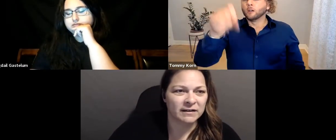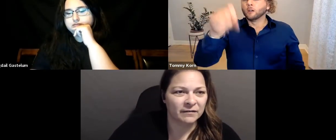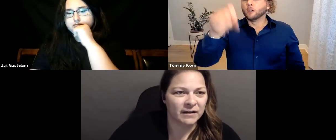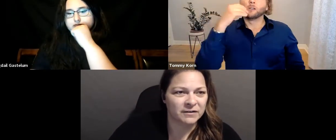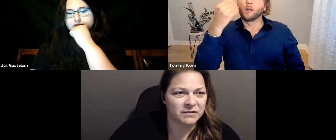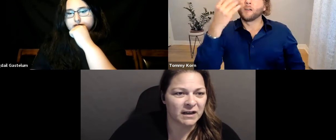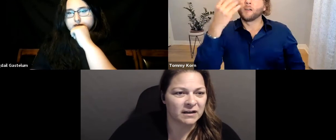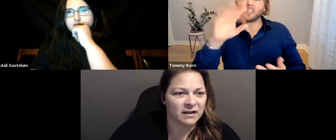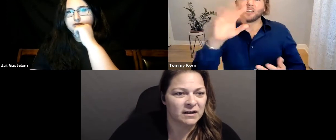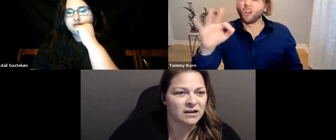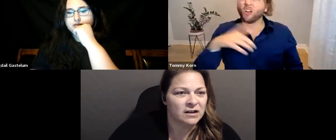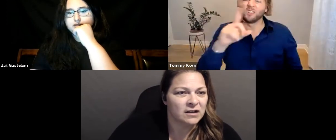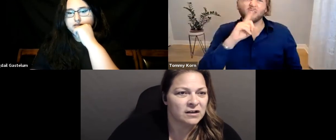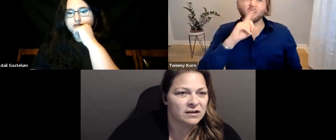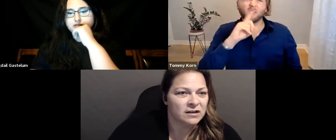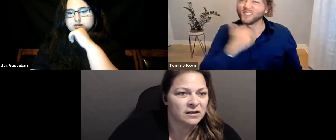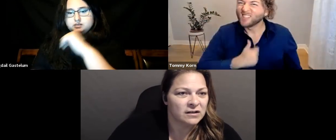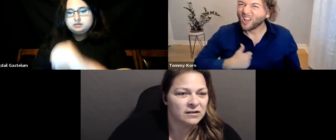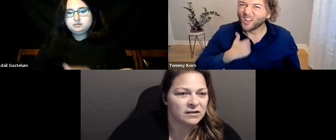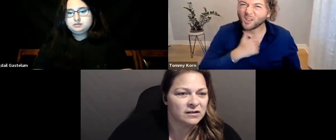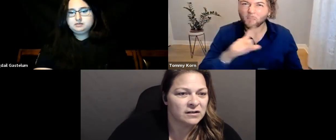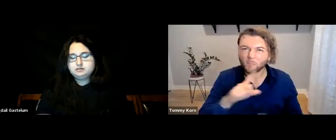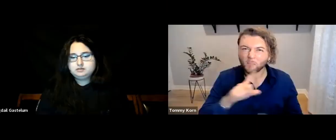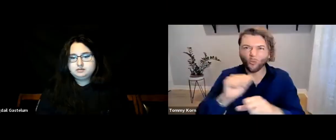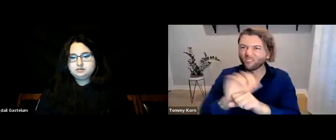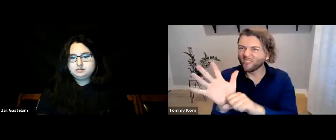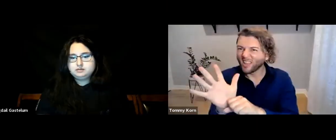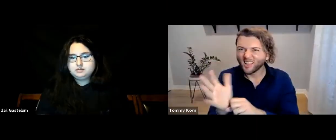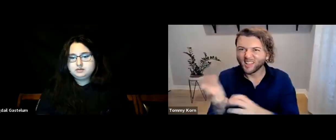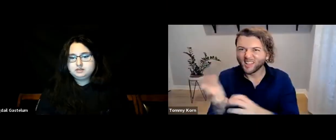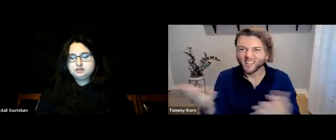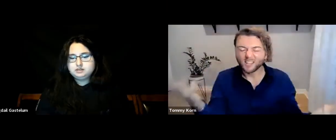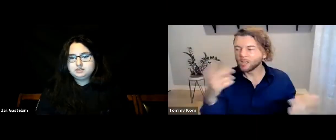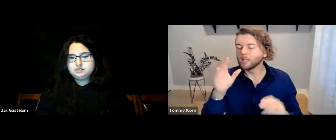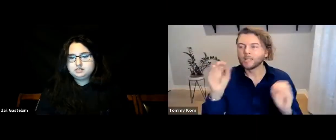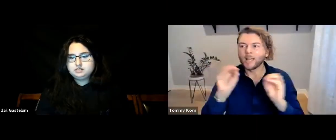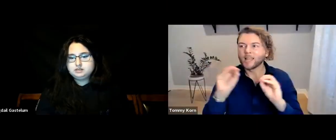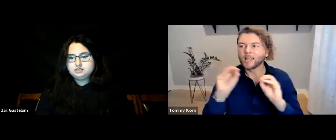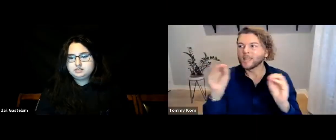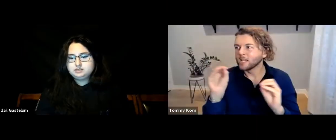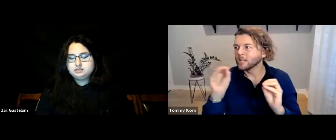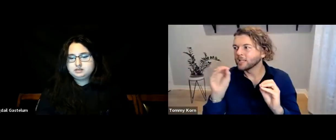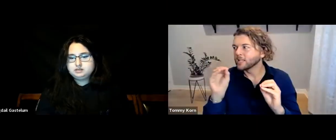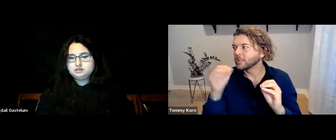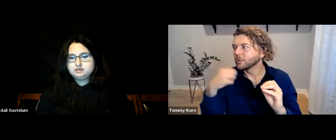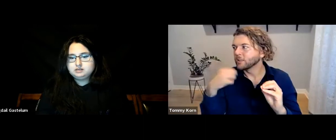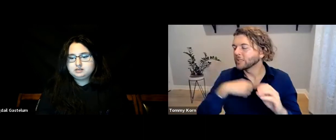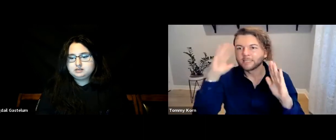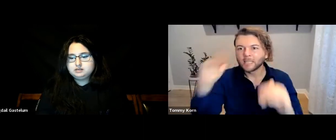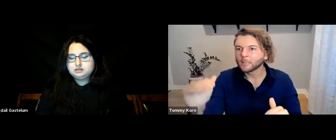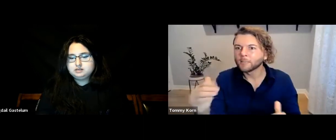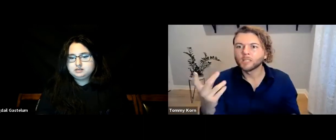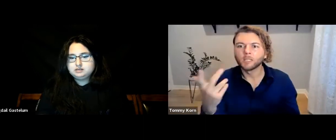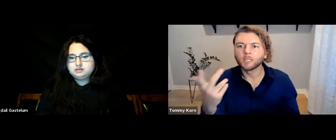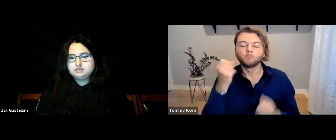Yes, first of all, I am so sorry about COVID. Everything has been so unexpected.